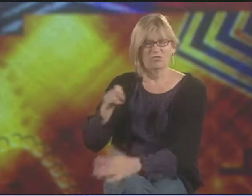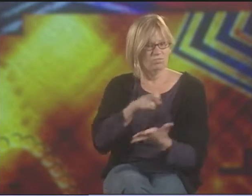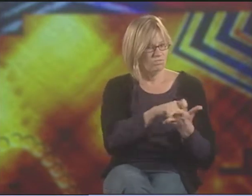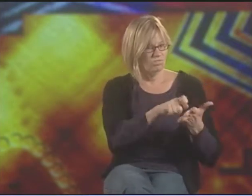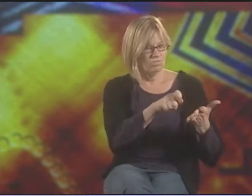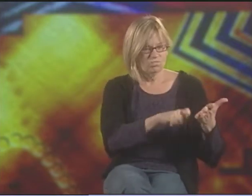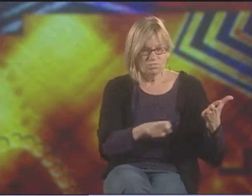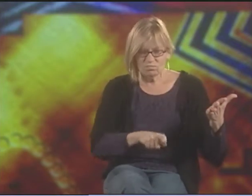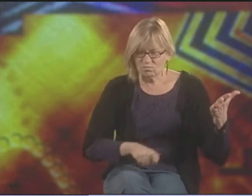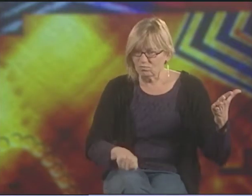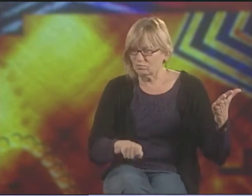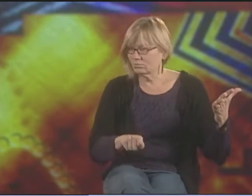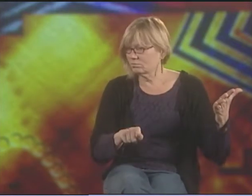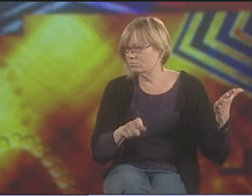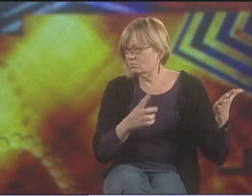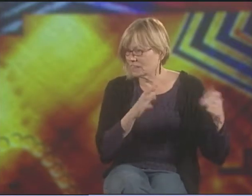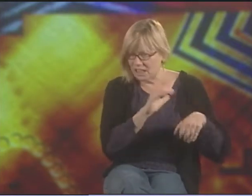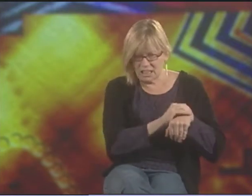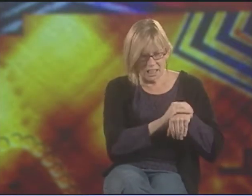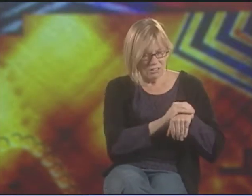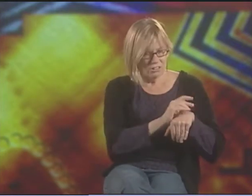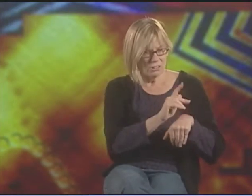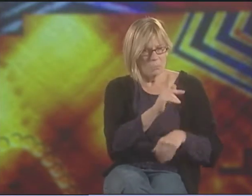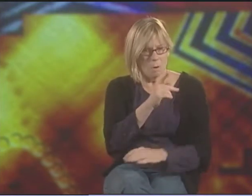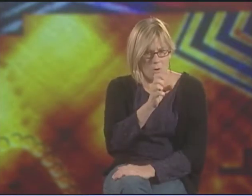SO HE WROTE THIS FIRST IN ENGLISH.